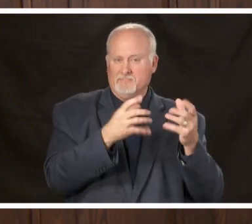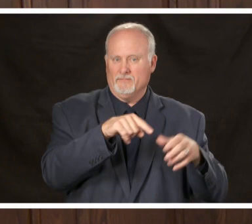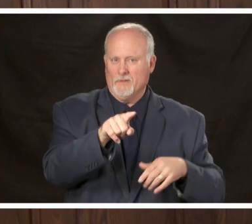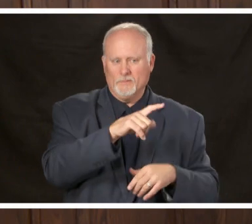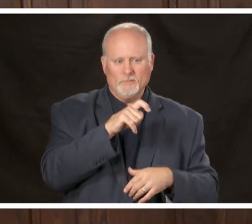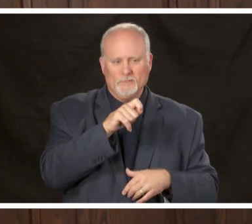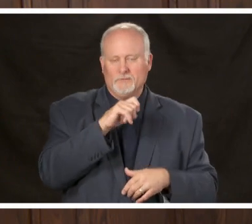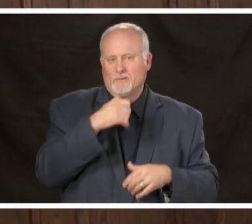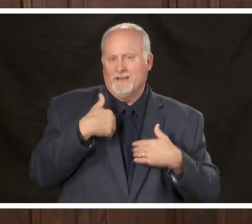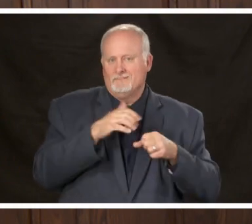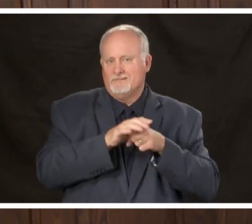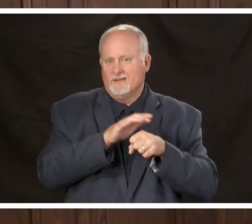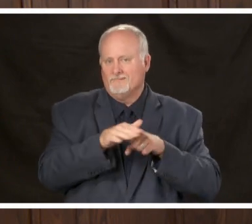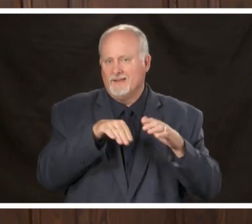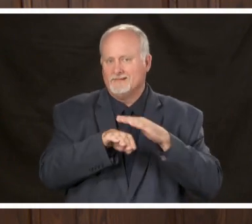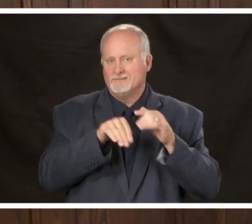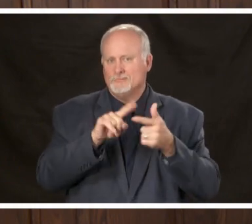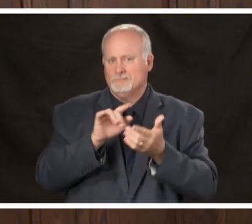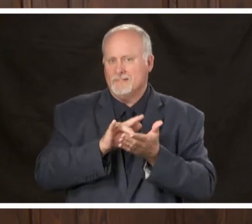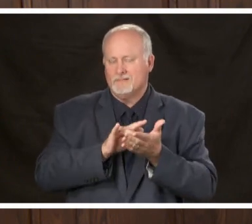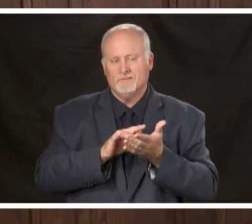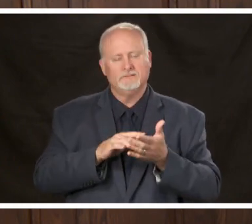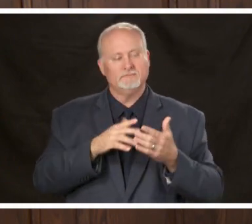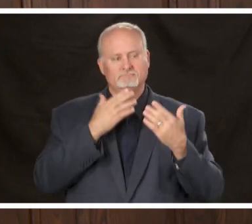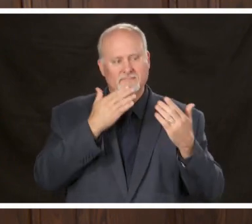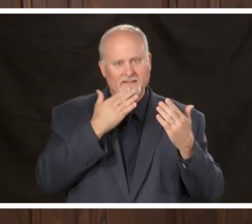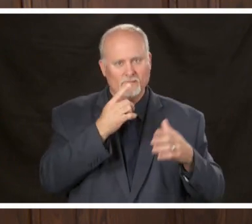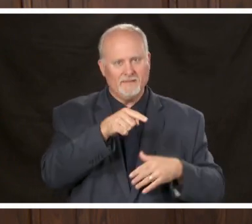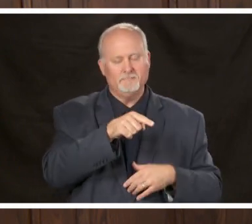we're very very fortunate to have them two other federally qualified health